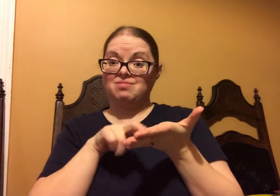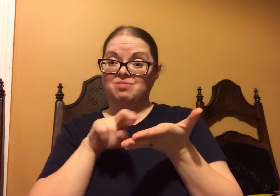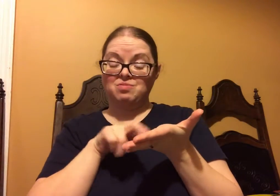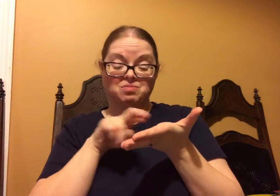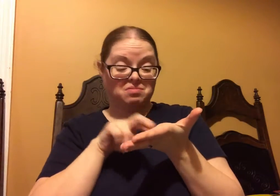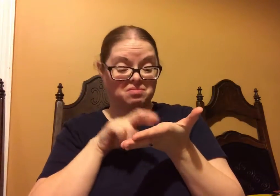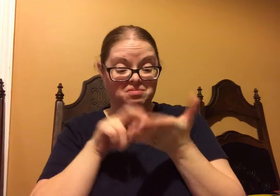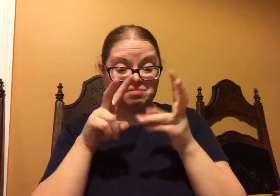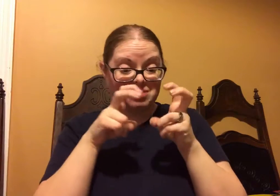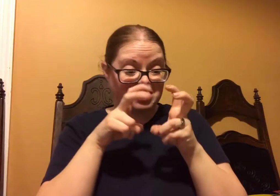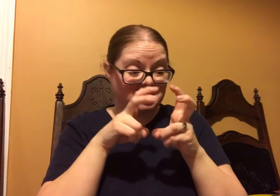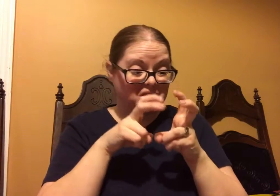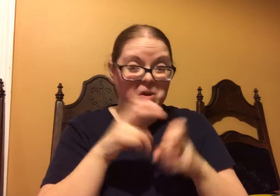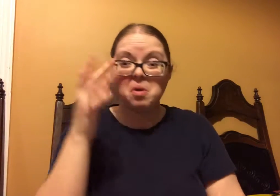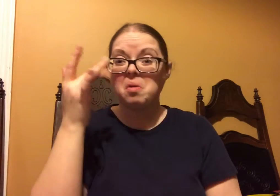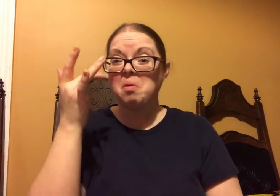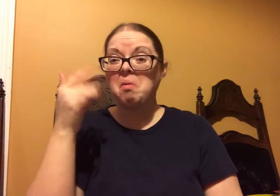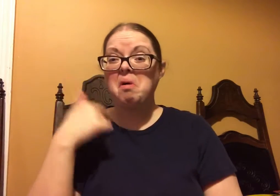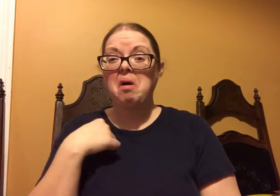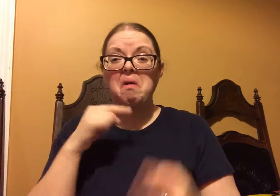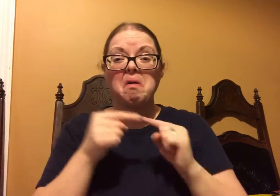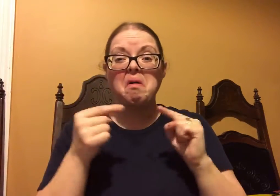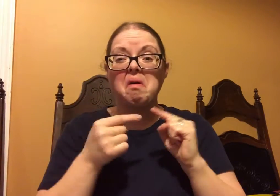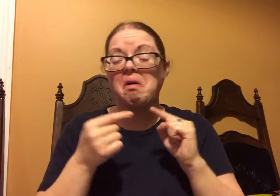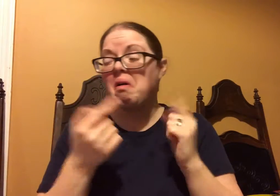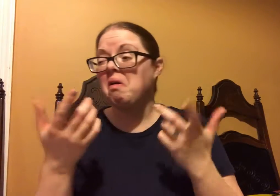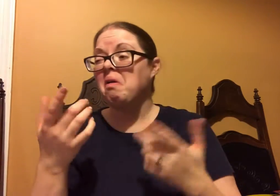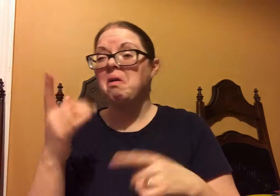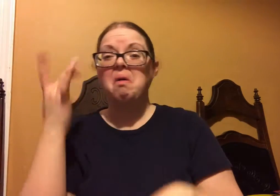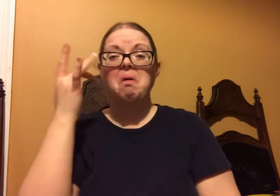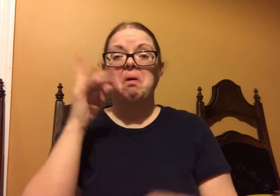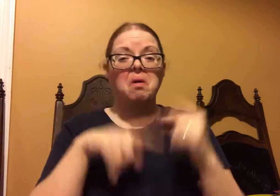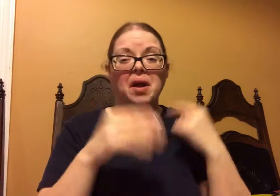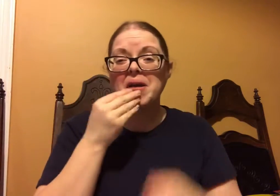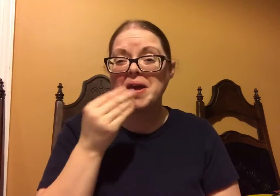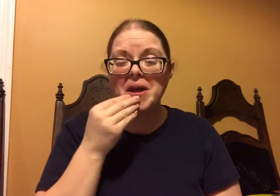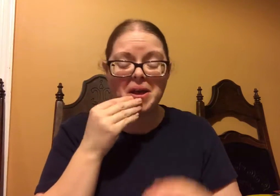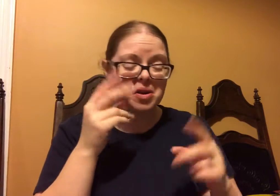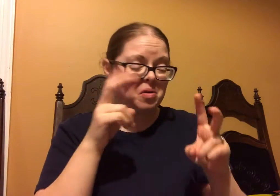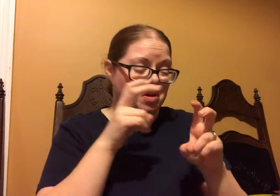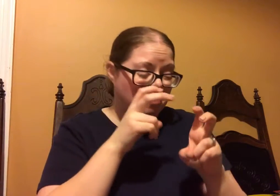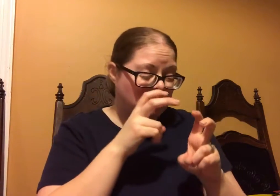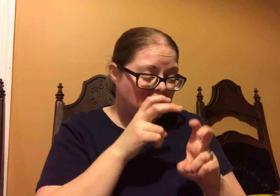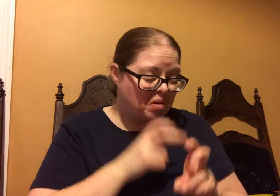So I started doing some research myself, trying to understand why I was hurting, why I couldn't